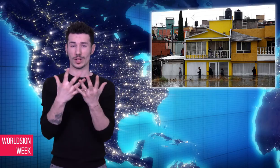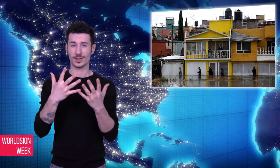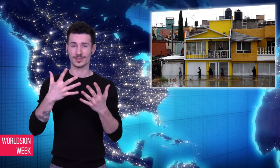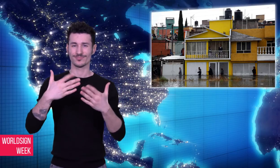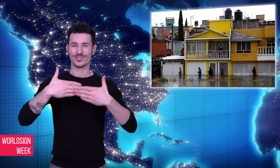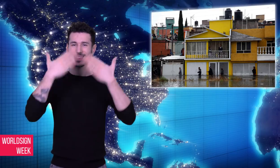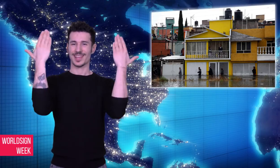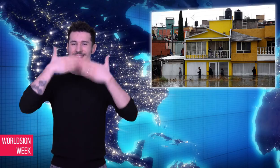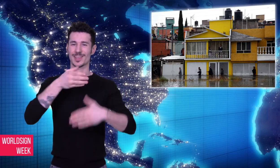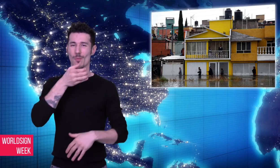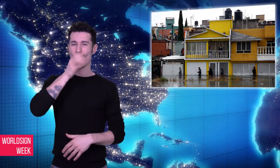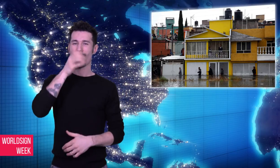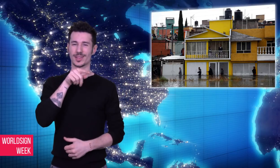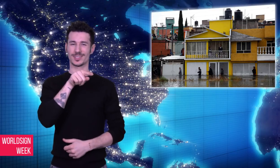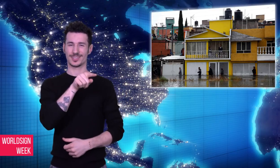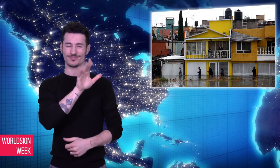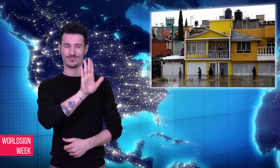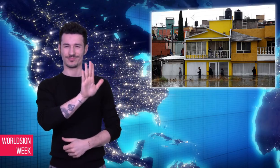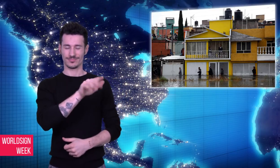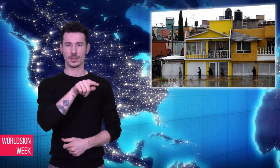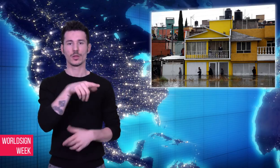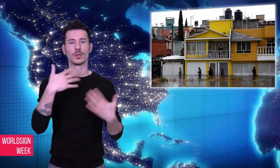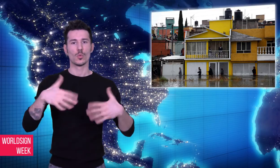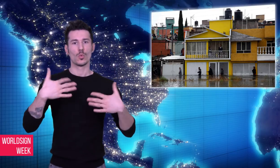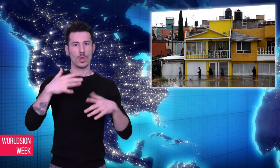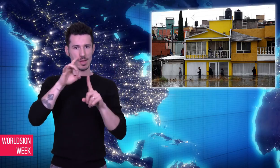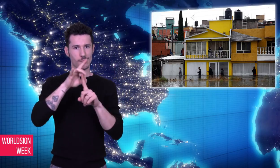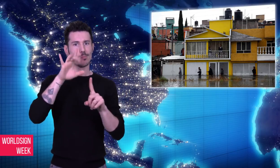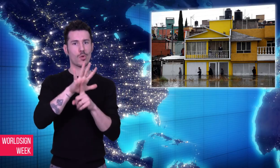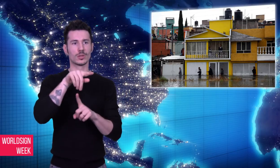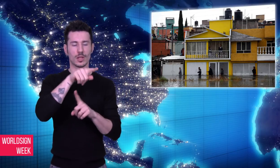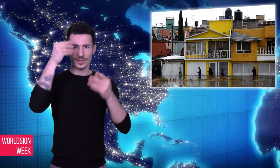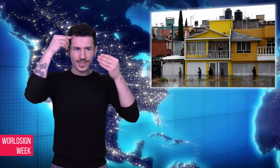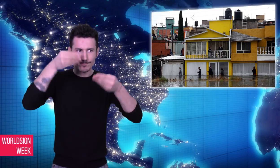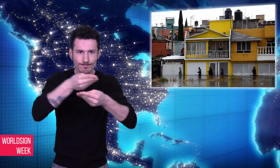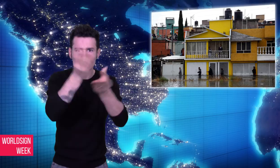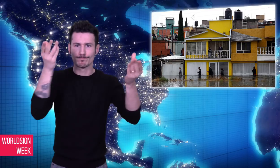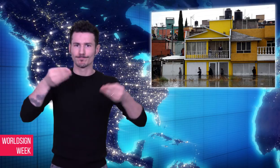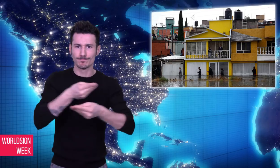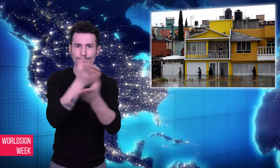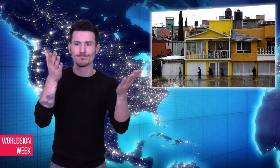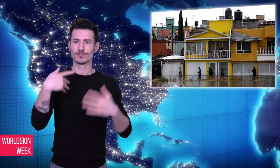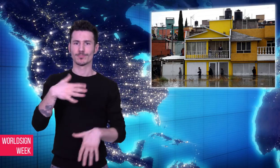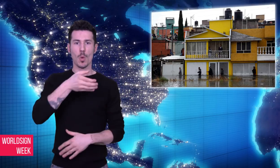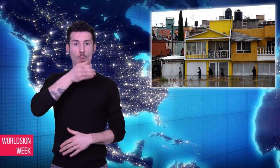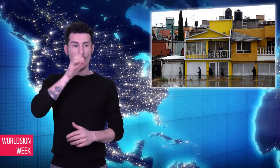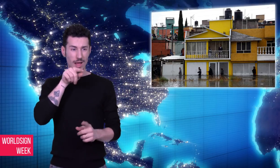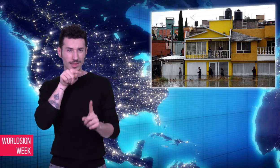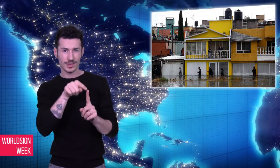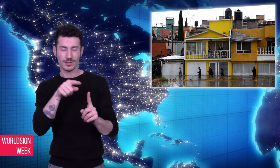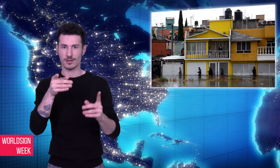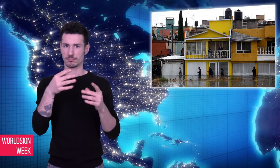it progressively becomes a scarce